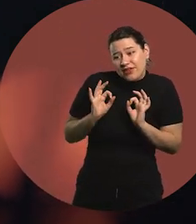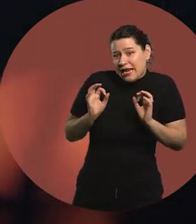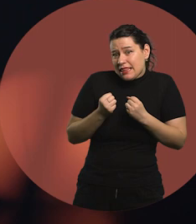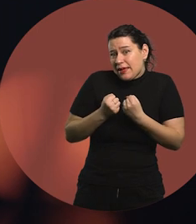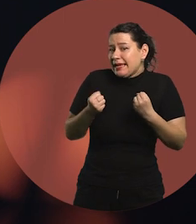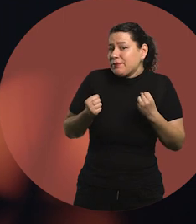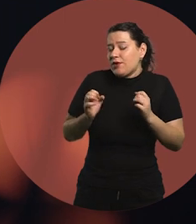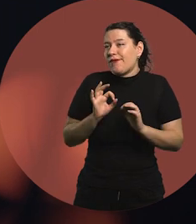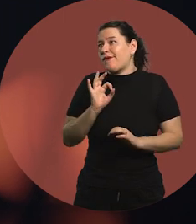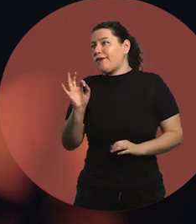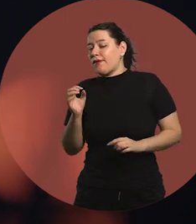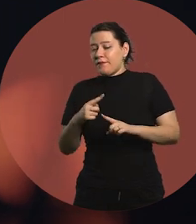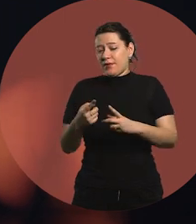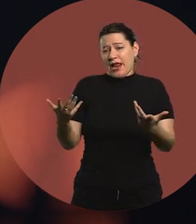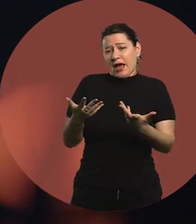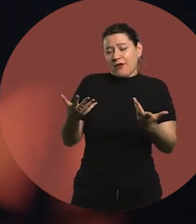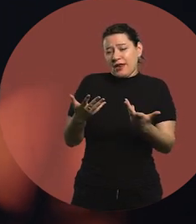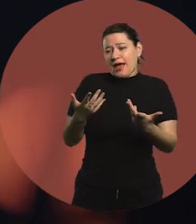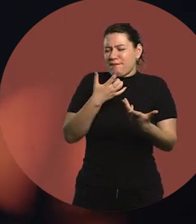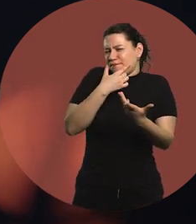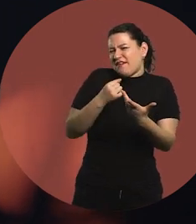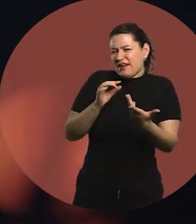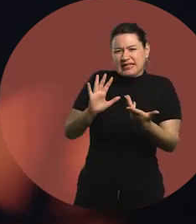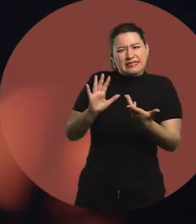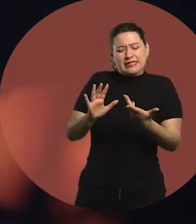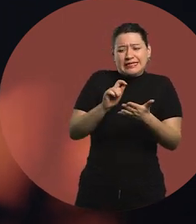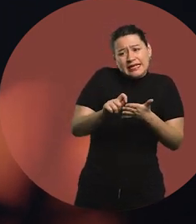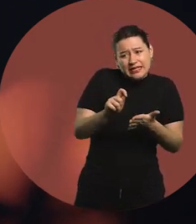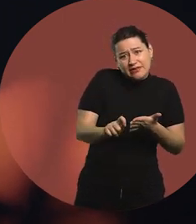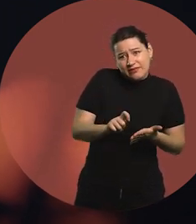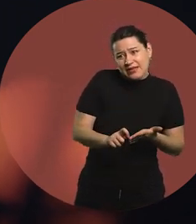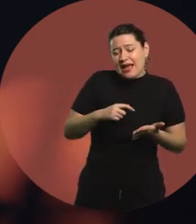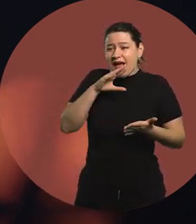or "For now I have an easier time writing than speaking".